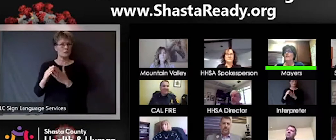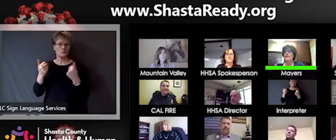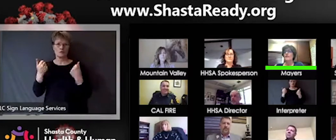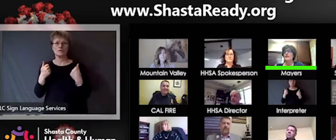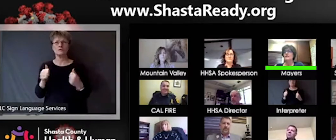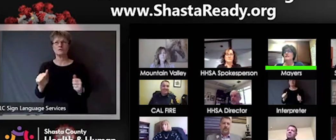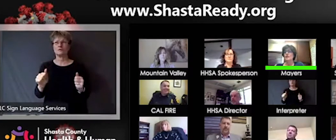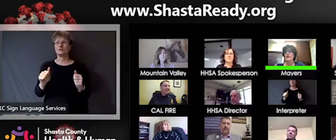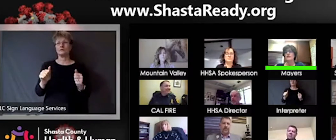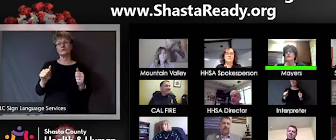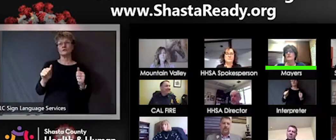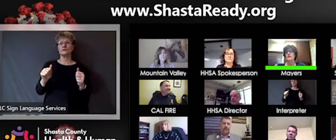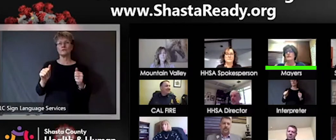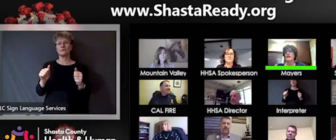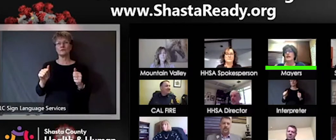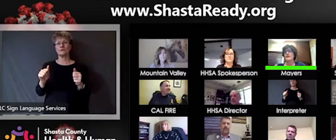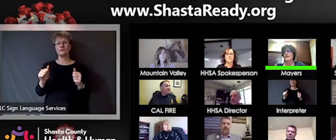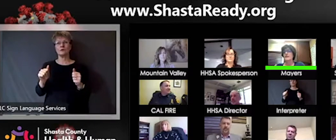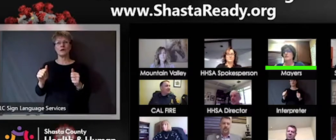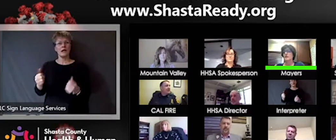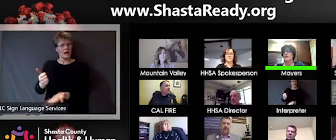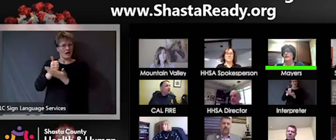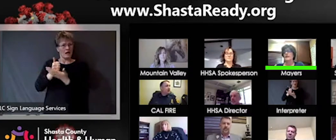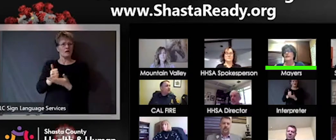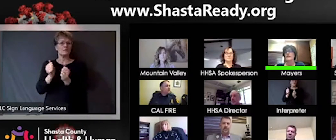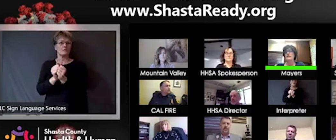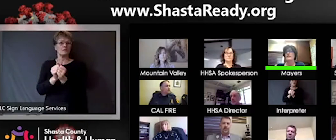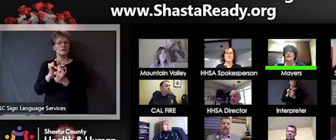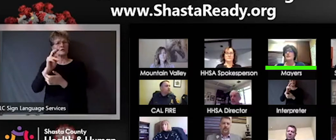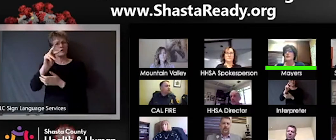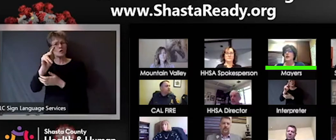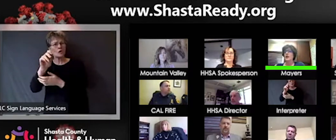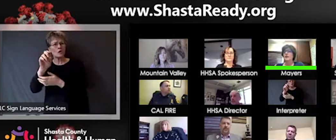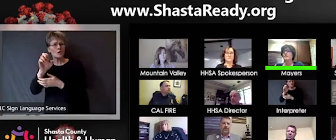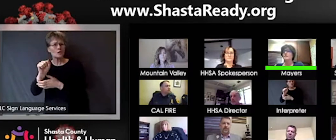all of that means so much to our staff that is working just extra hard.